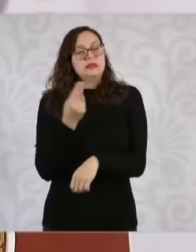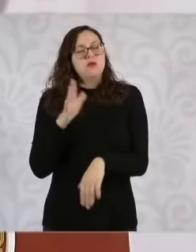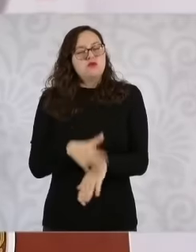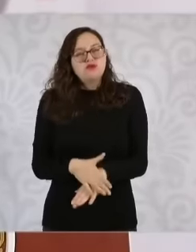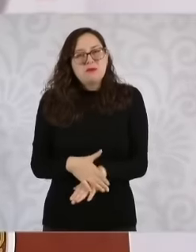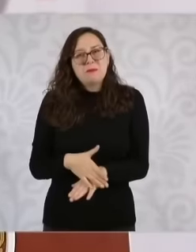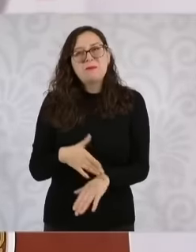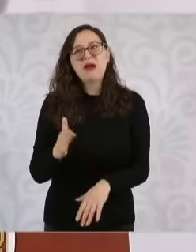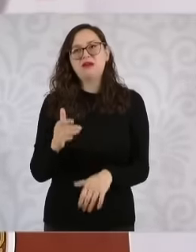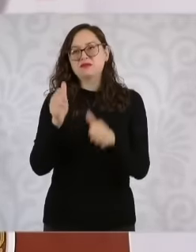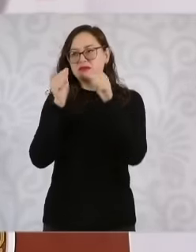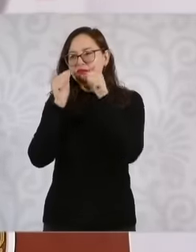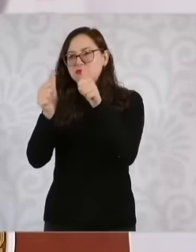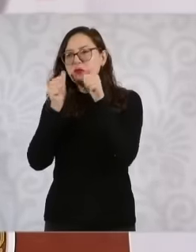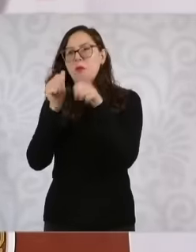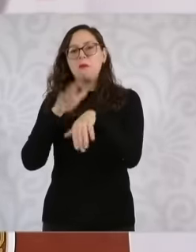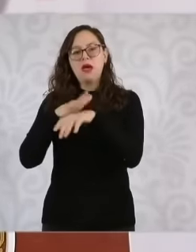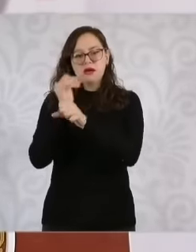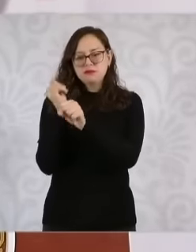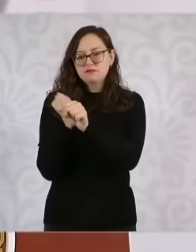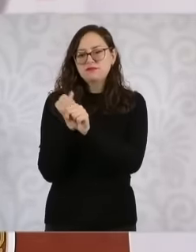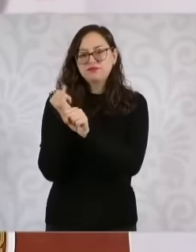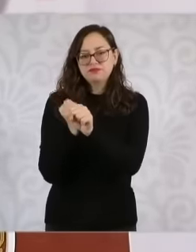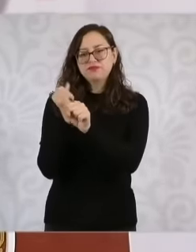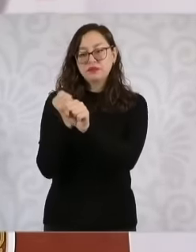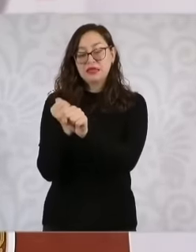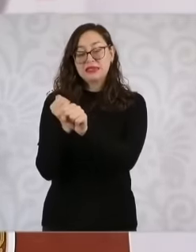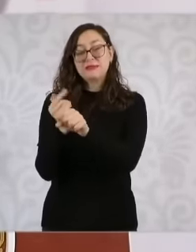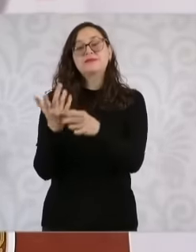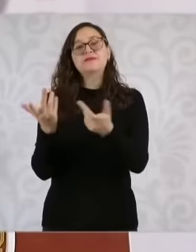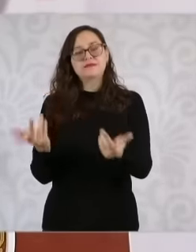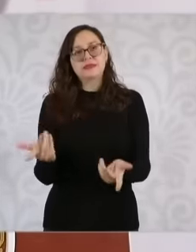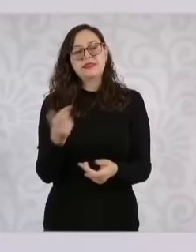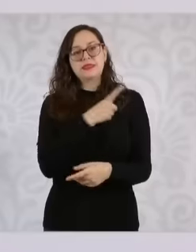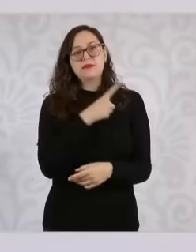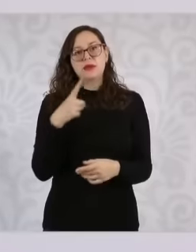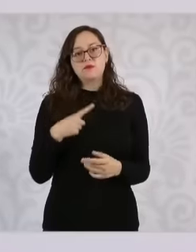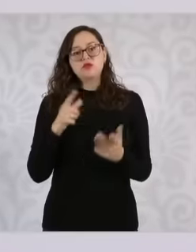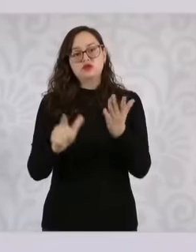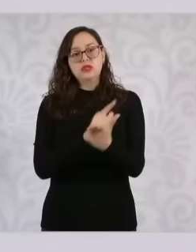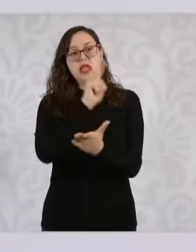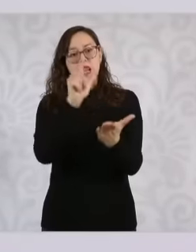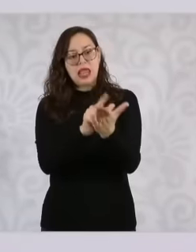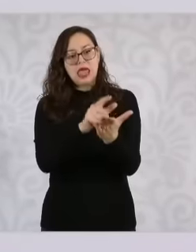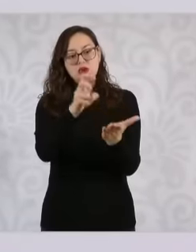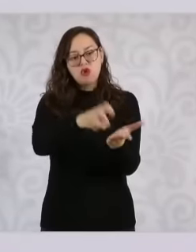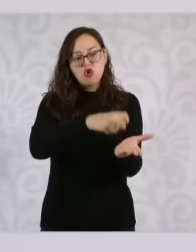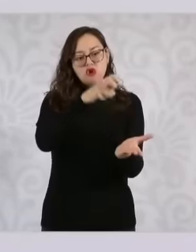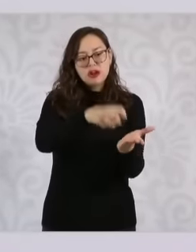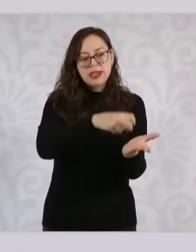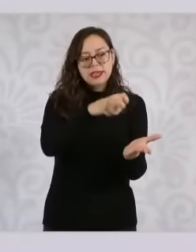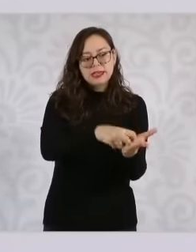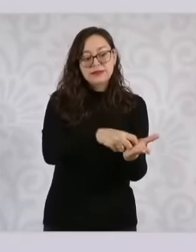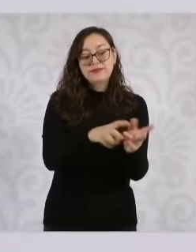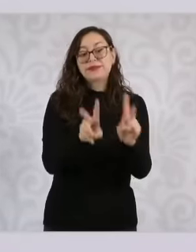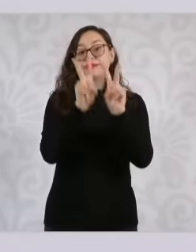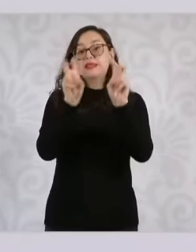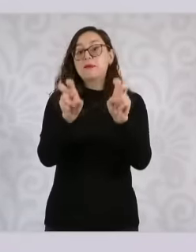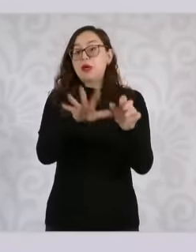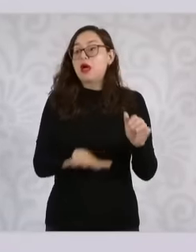and for this, modifications to the law will be presented that allow For public security, the